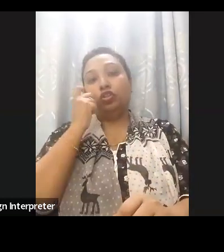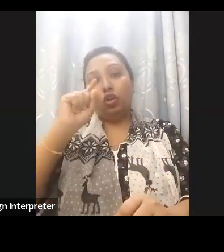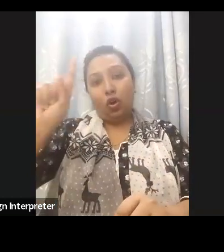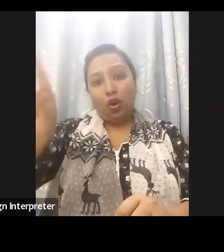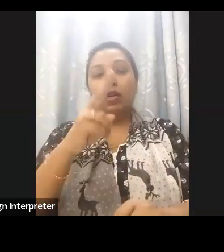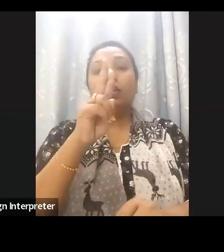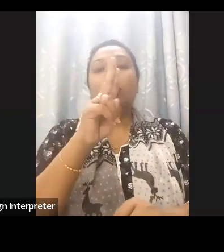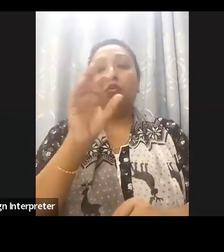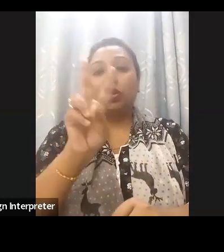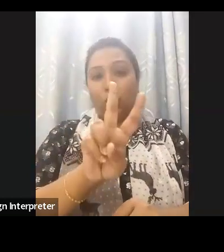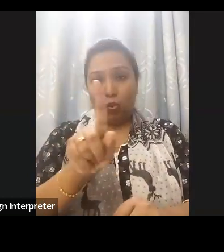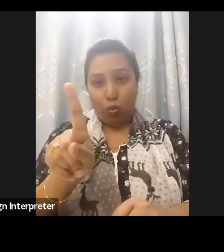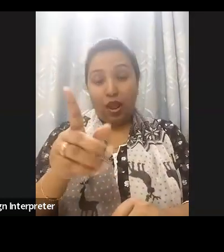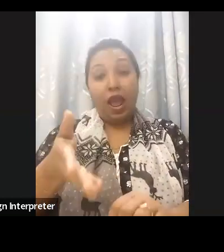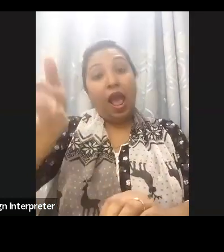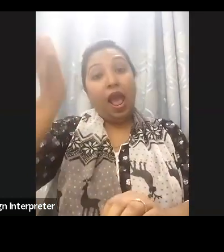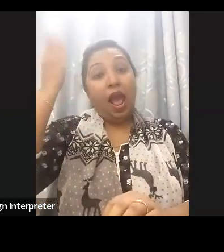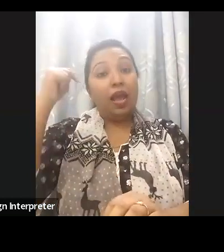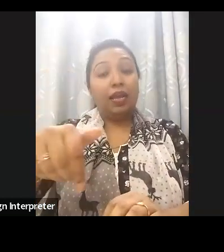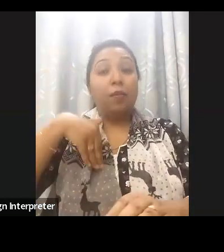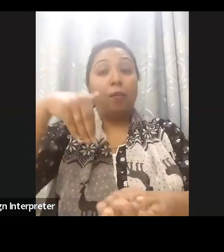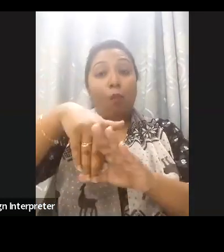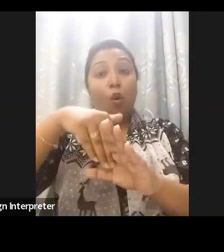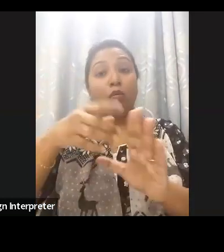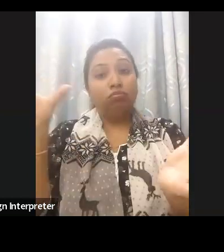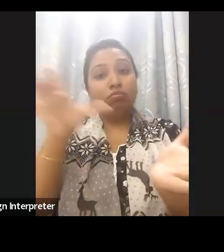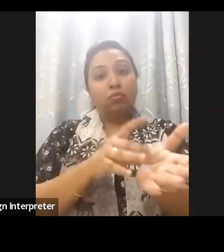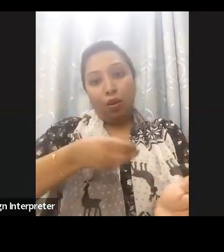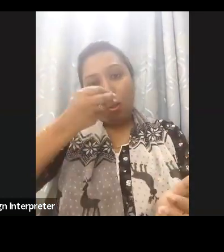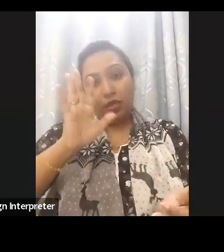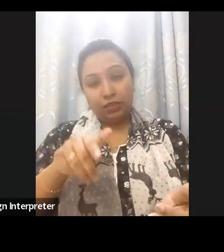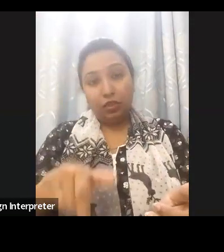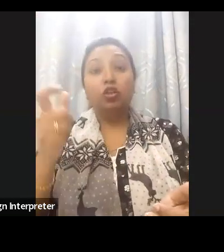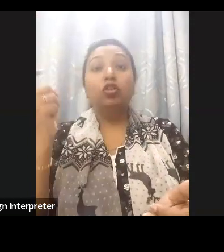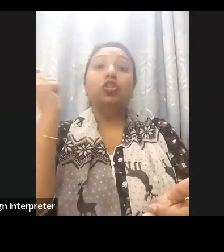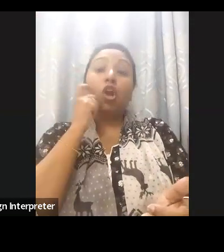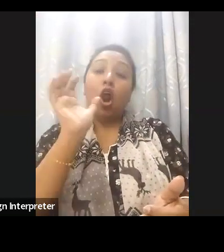its Election Manifesto. The availability of e-government services has also experienced a